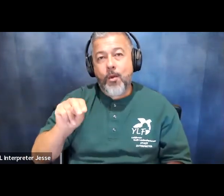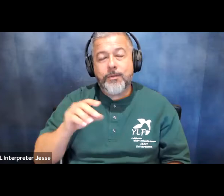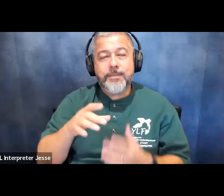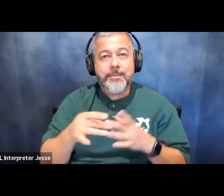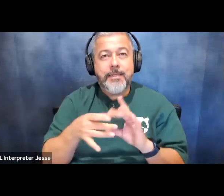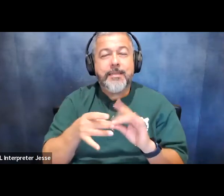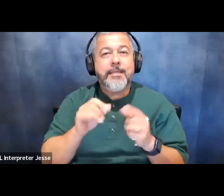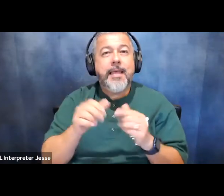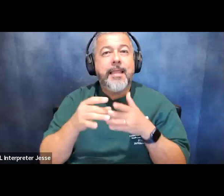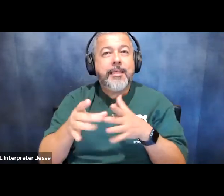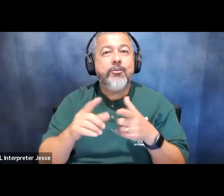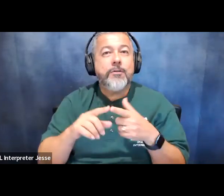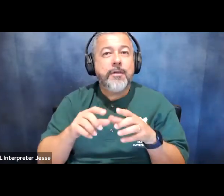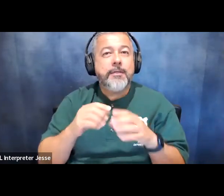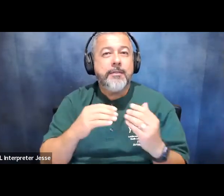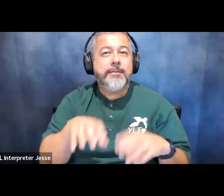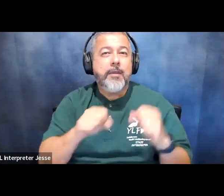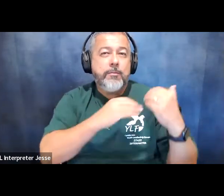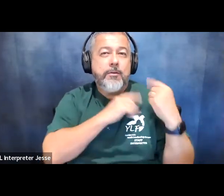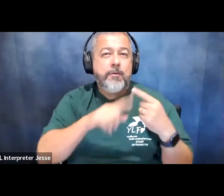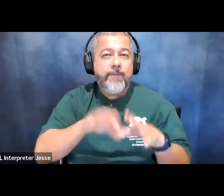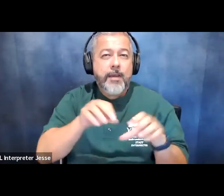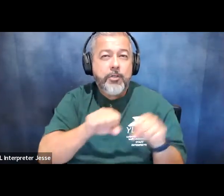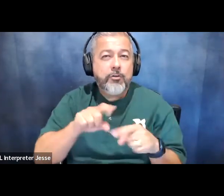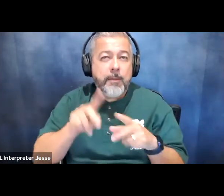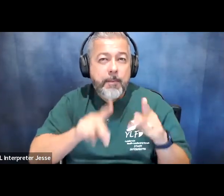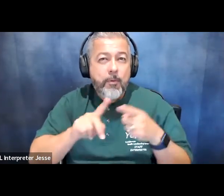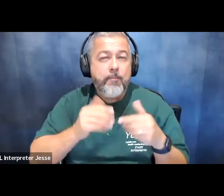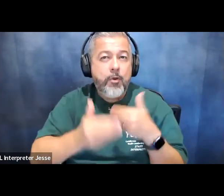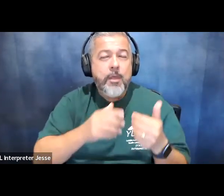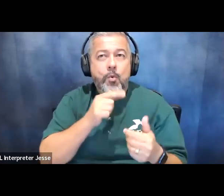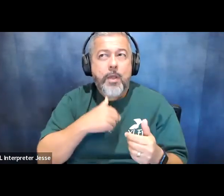potential in people and processes and who has the courage to develop that potential